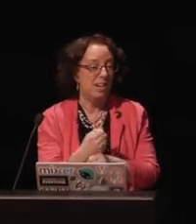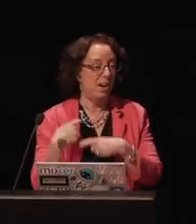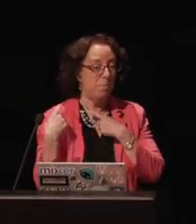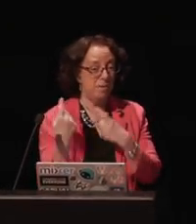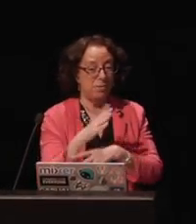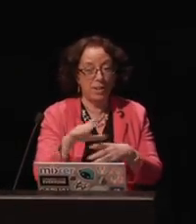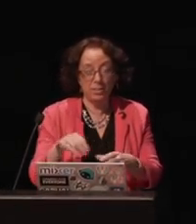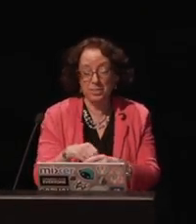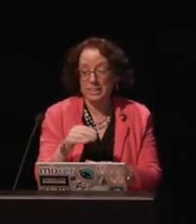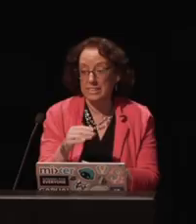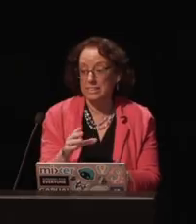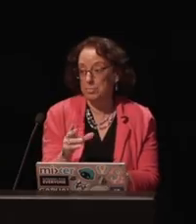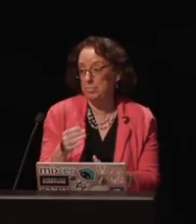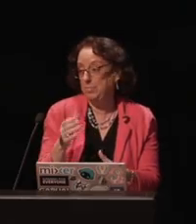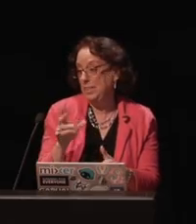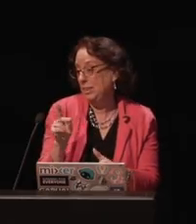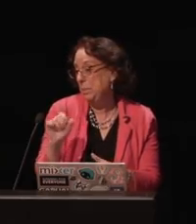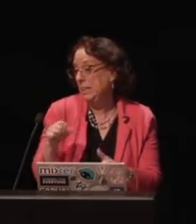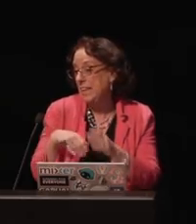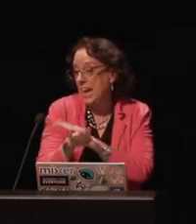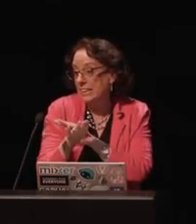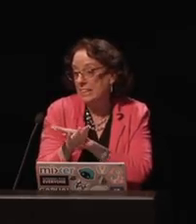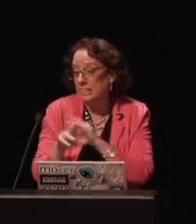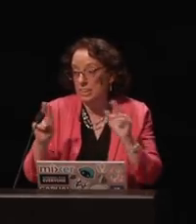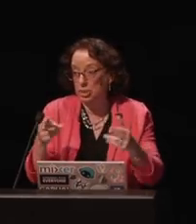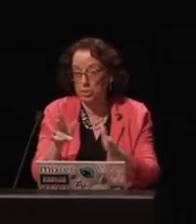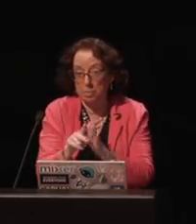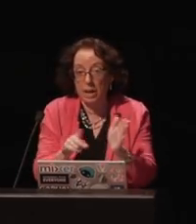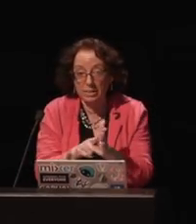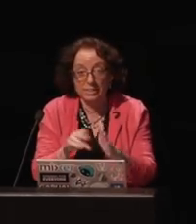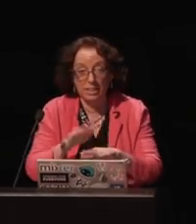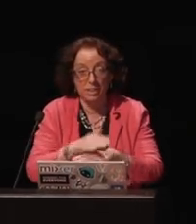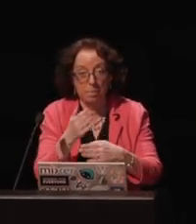I've been involved in disability access issues policy on